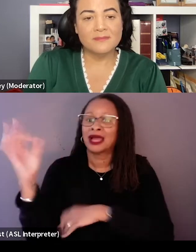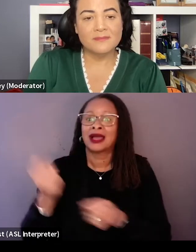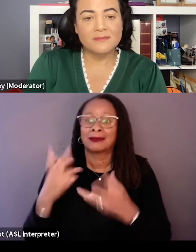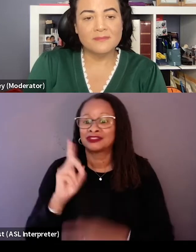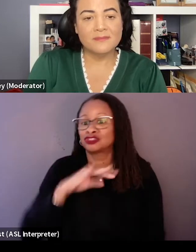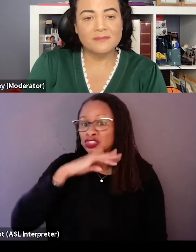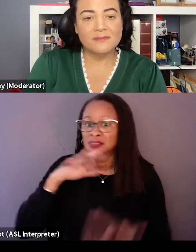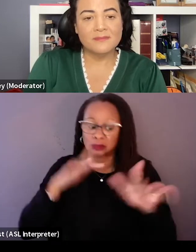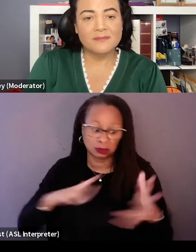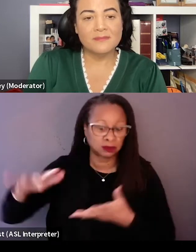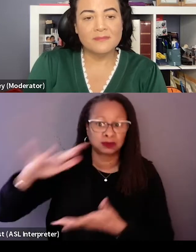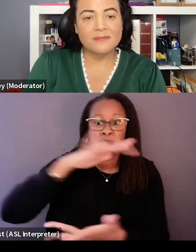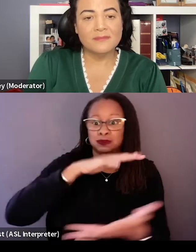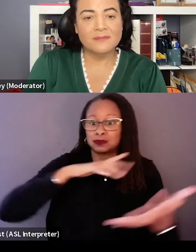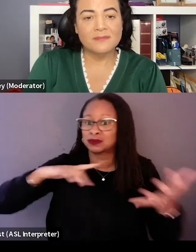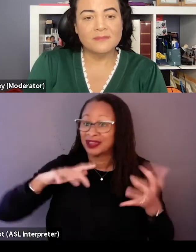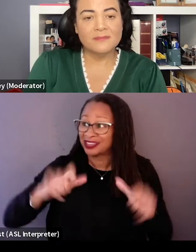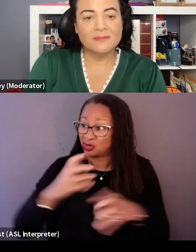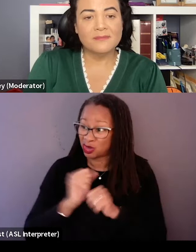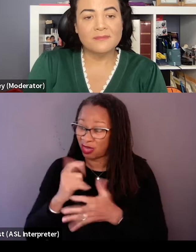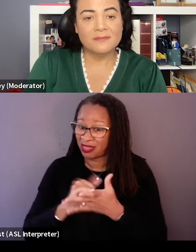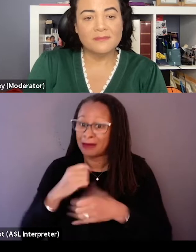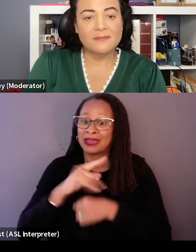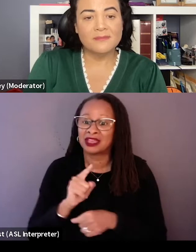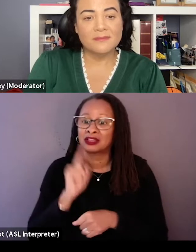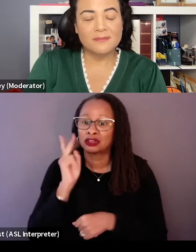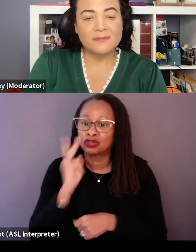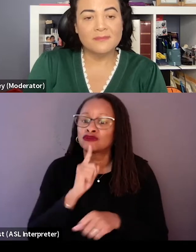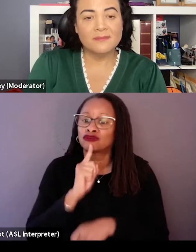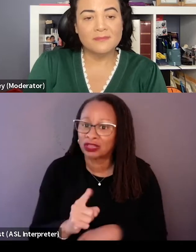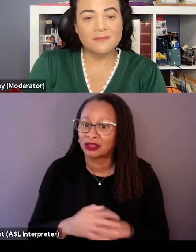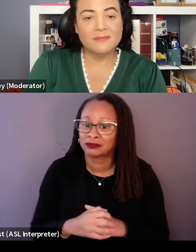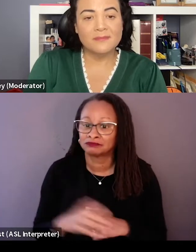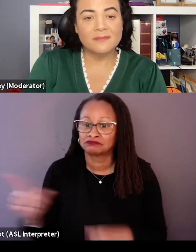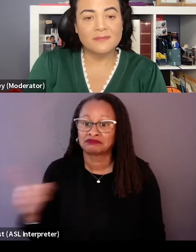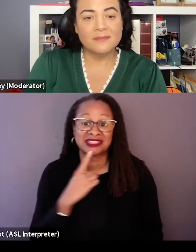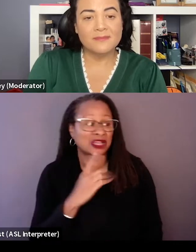Can you take all of that and make it look authentic? And they said, "We've never done that before,